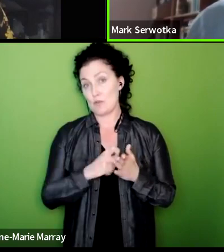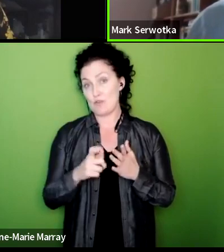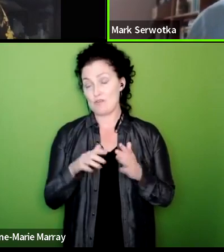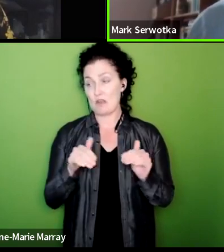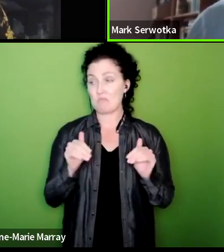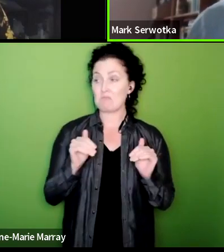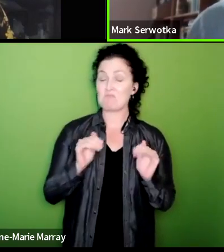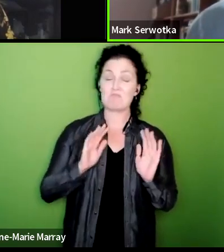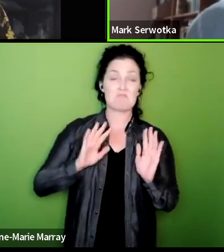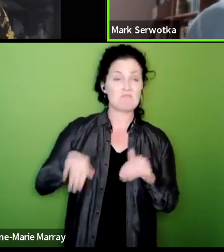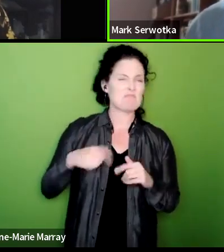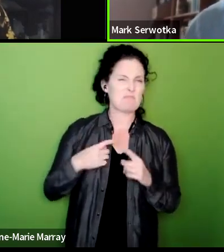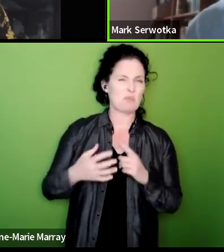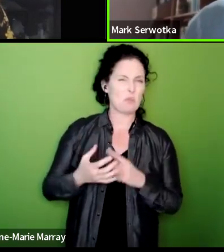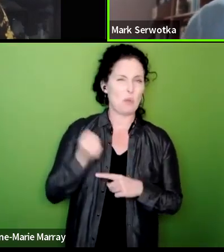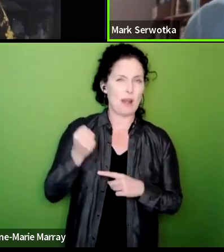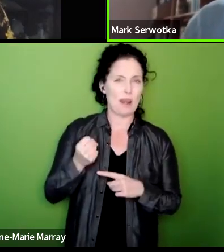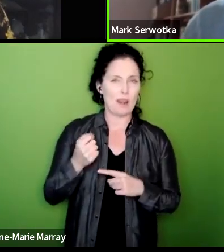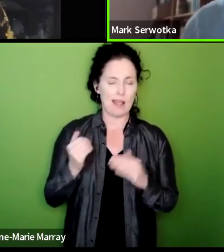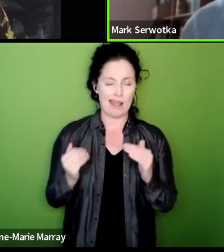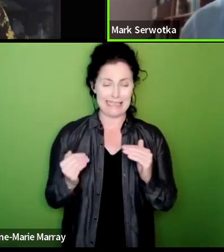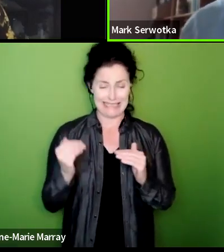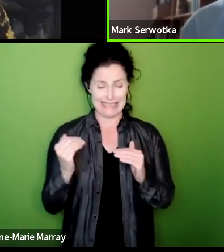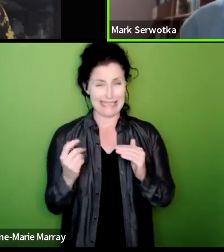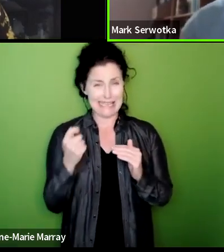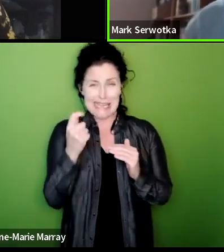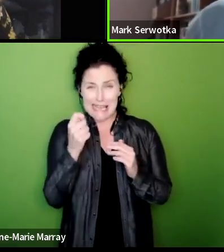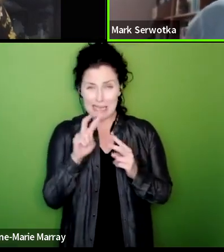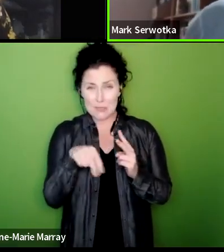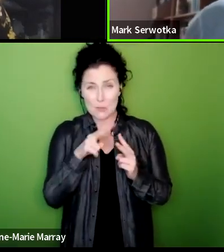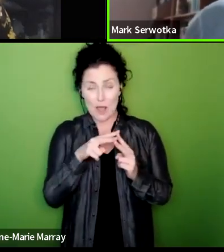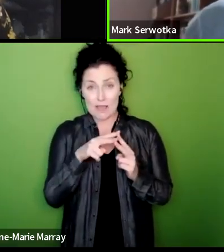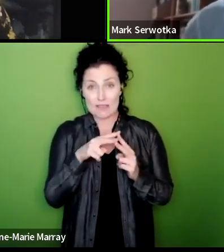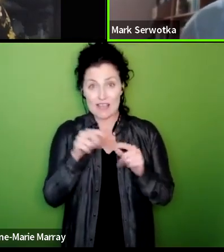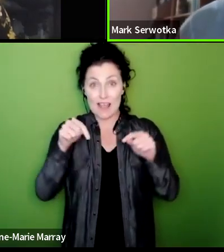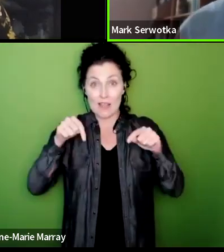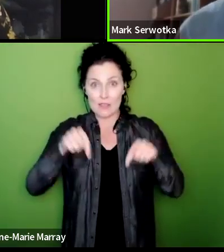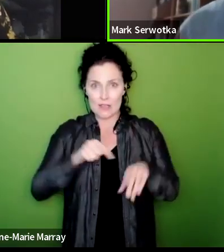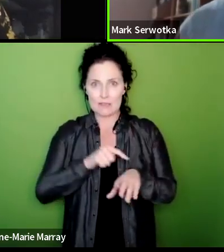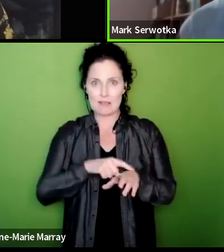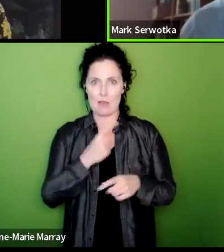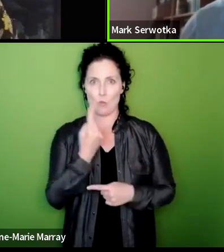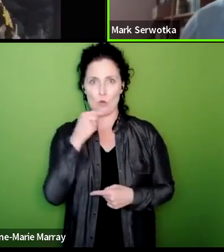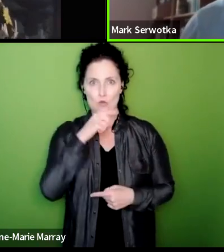we came close but we didn't get over it this time in 126 areas we've smashed it and we've not just